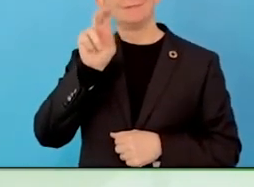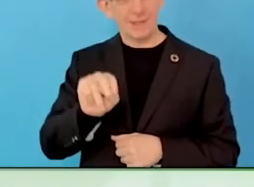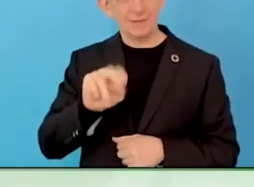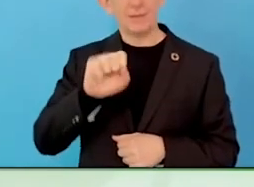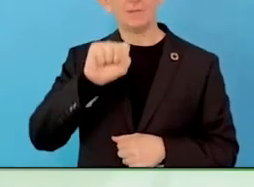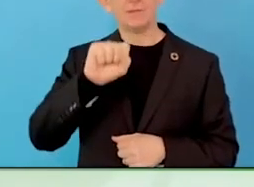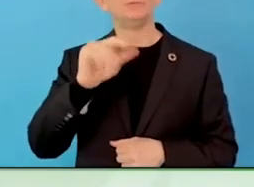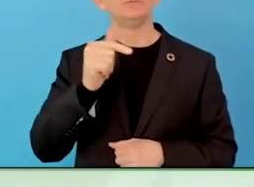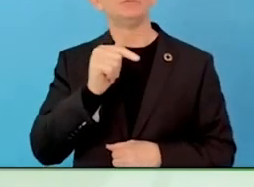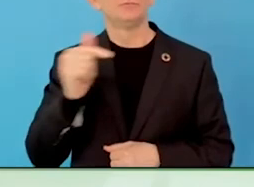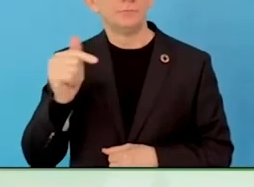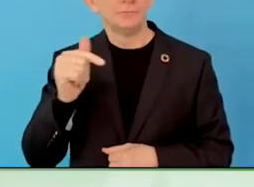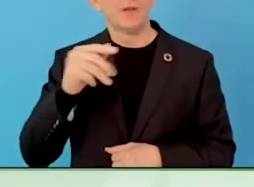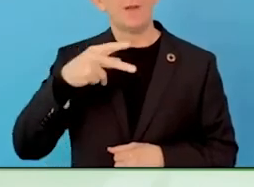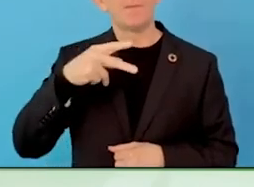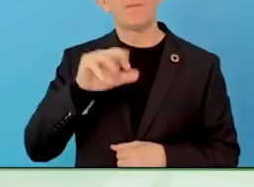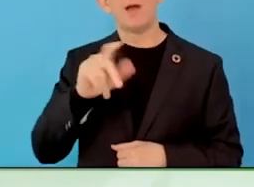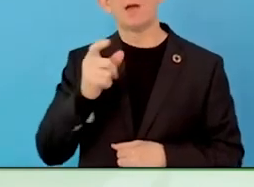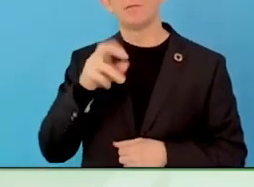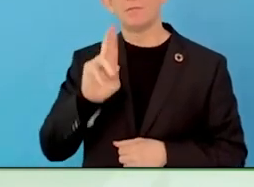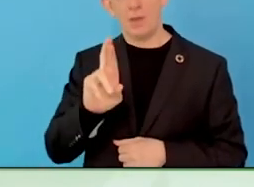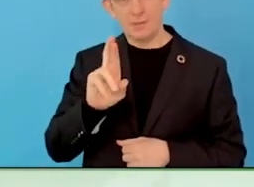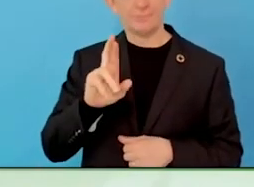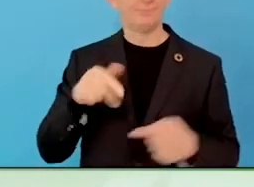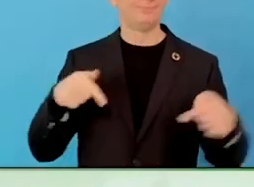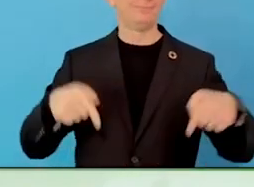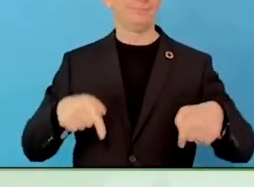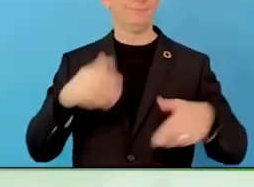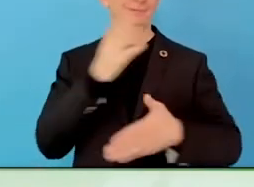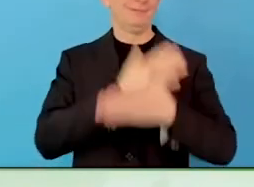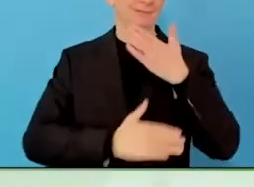time looking at why it is so hard for the well-intentioned employer